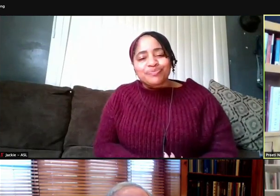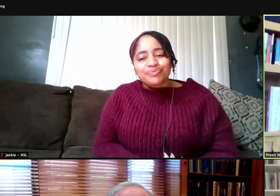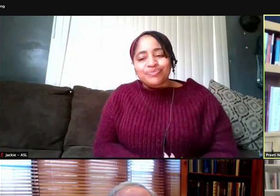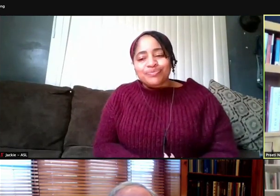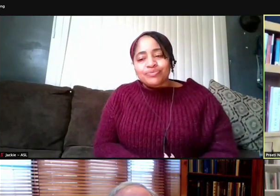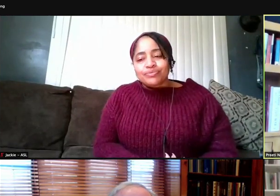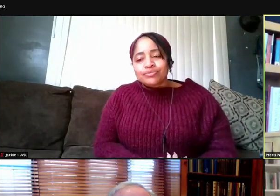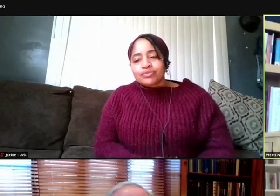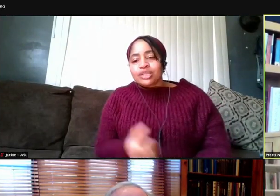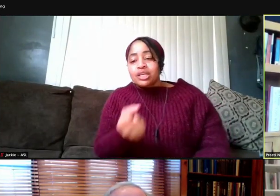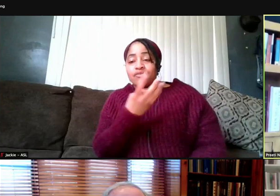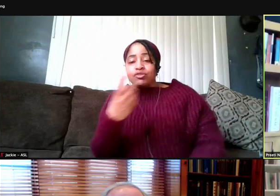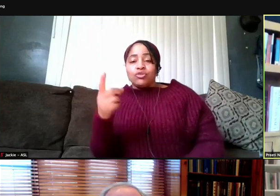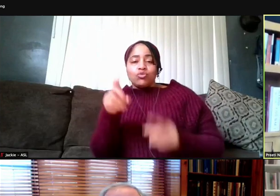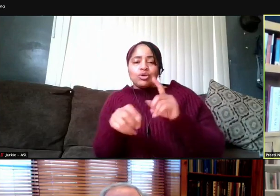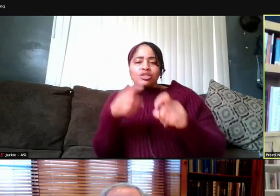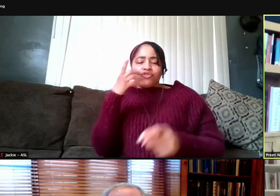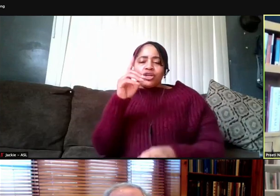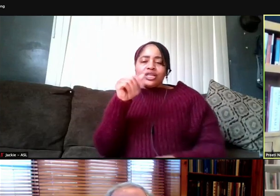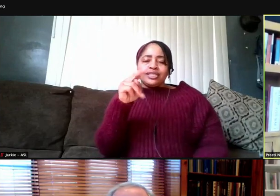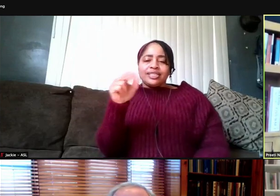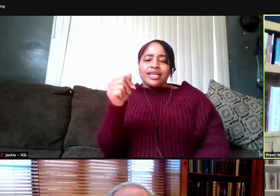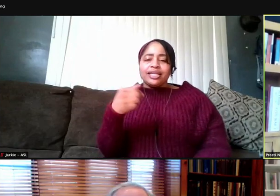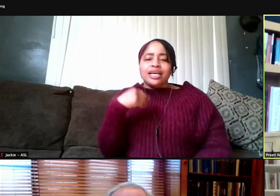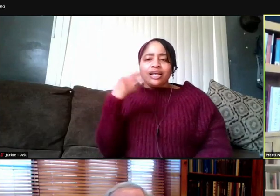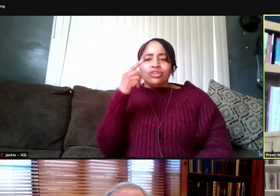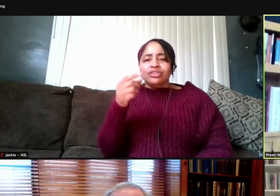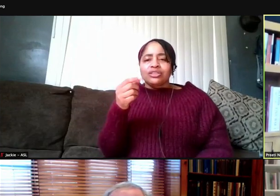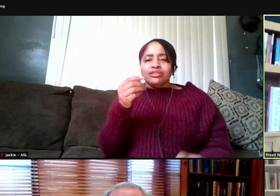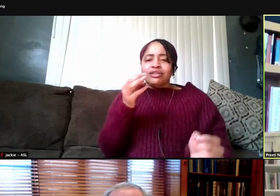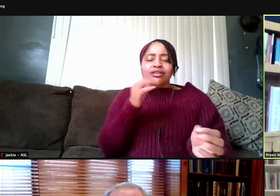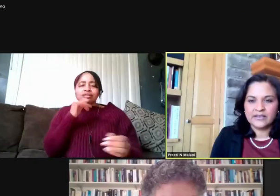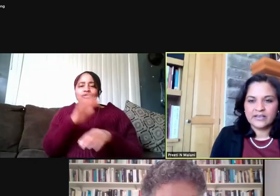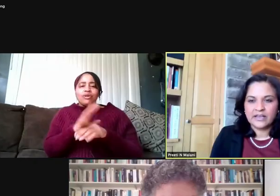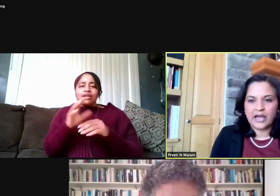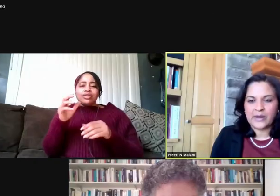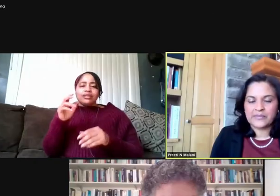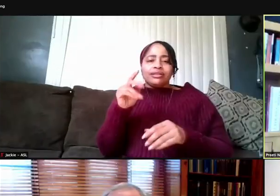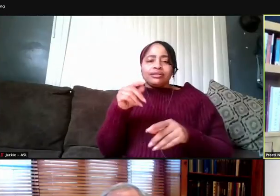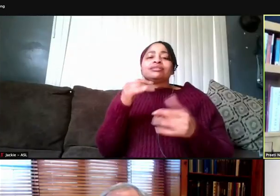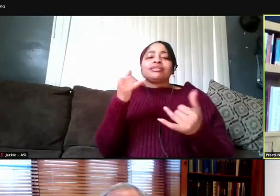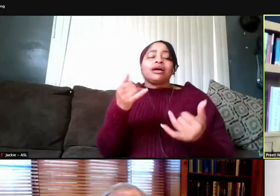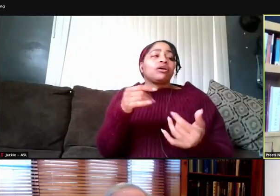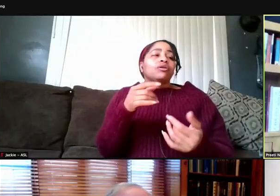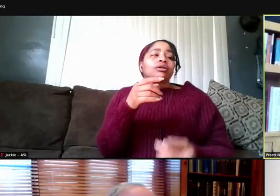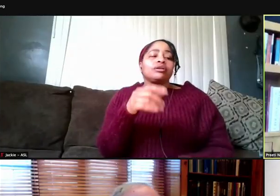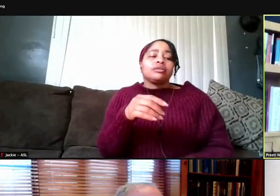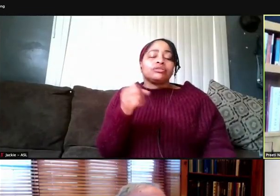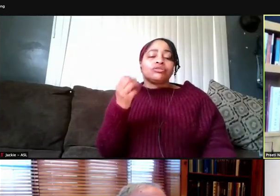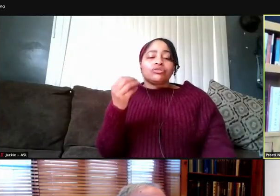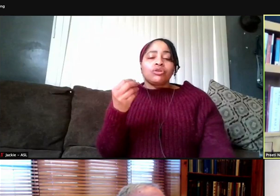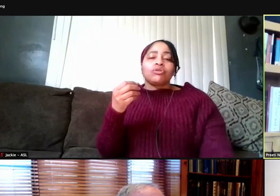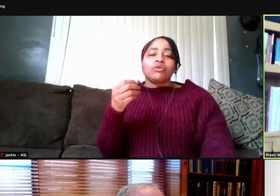A couple of questions for Dana. I know she's a little bit off camera right now. So Dana, questions coming in live here.